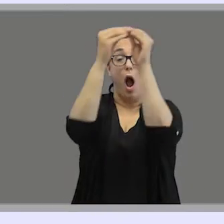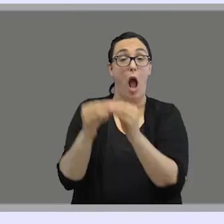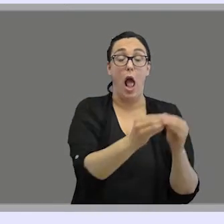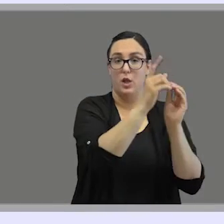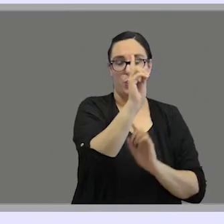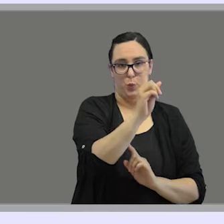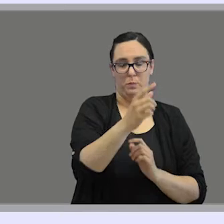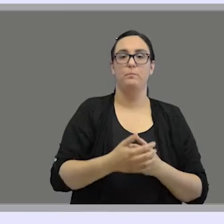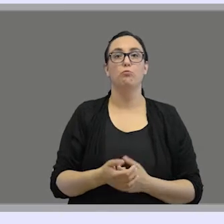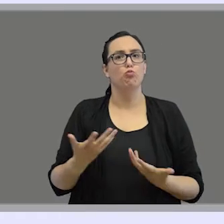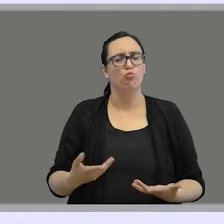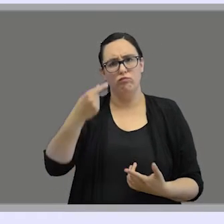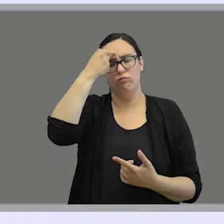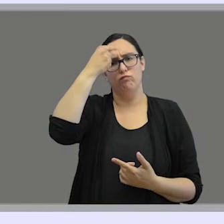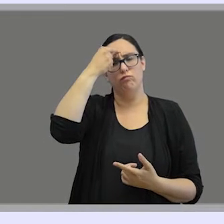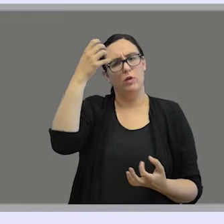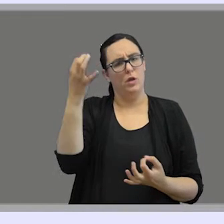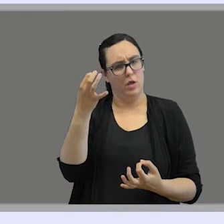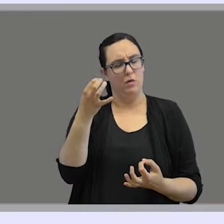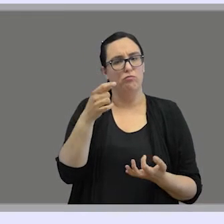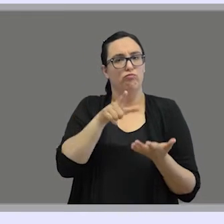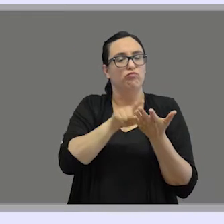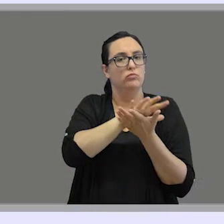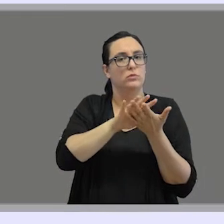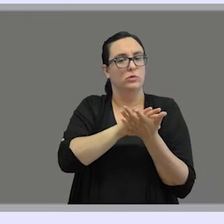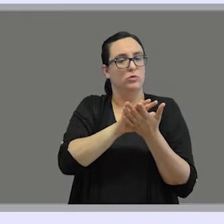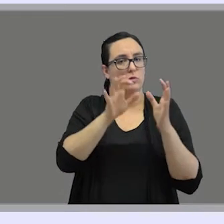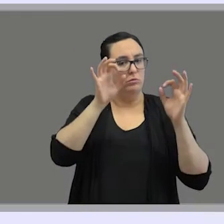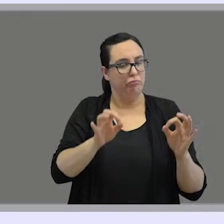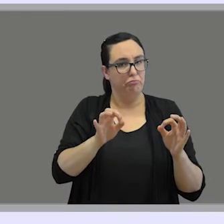So we have to bear in mind that sign languages originate